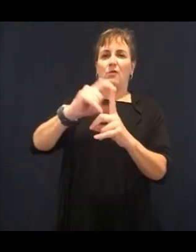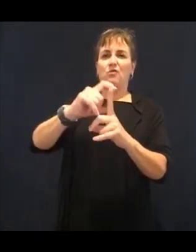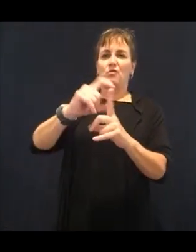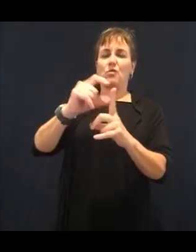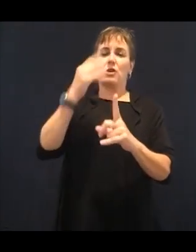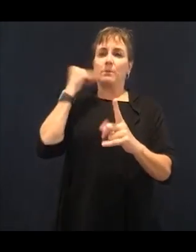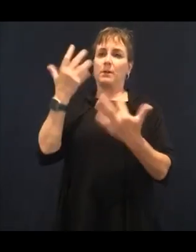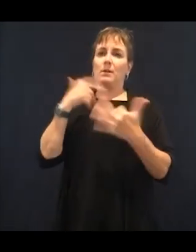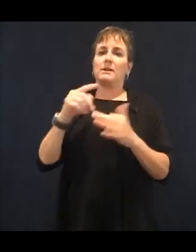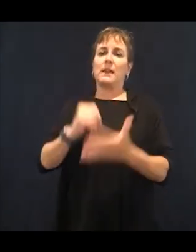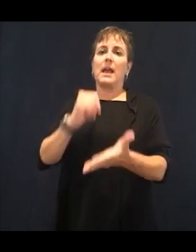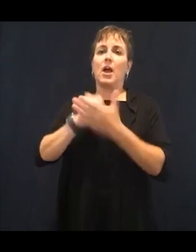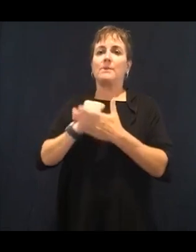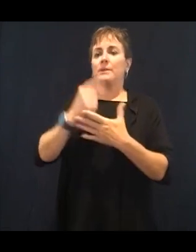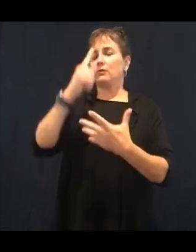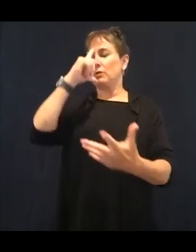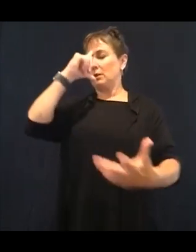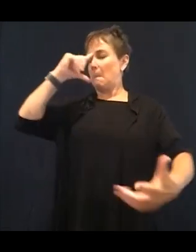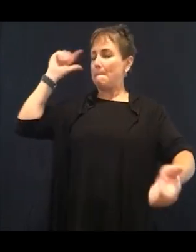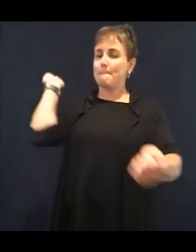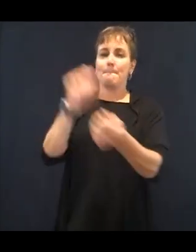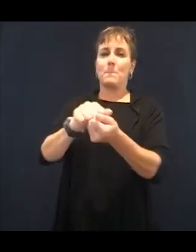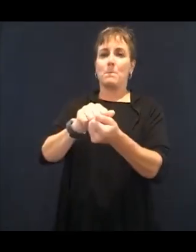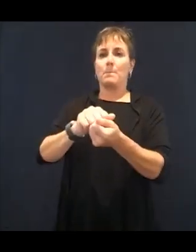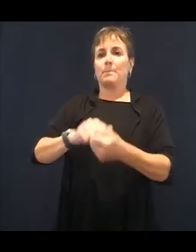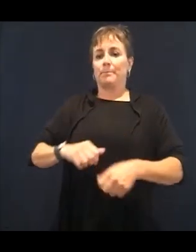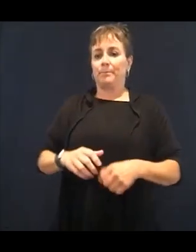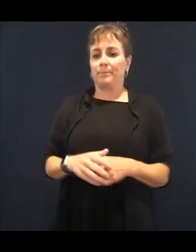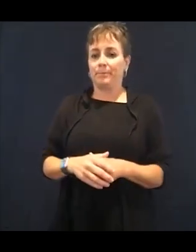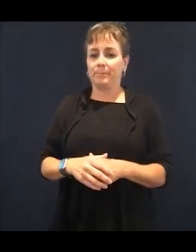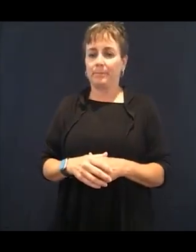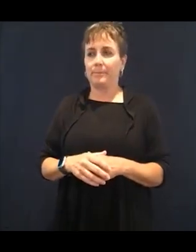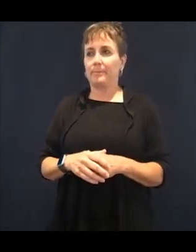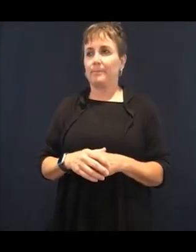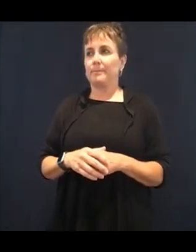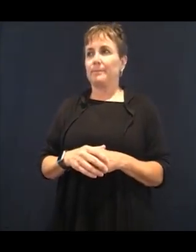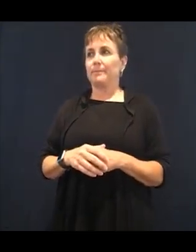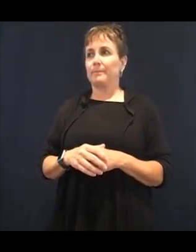so the second important factor here. Is